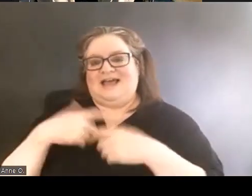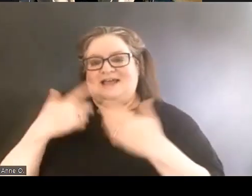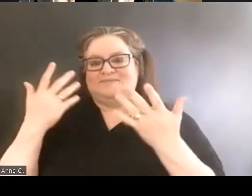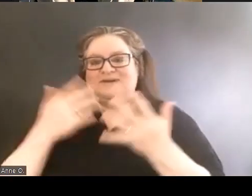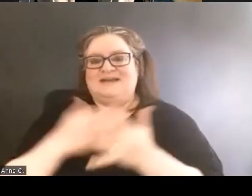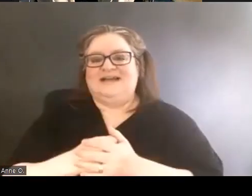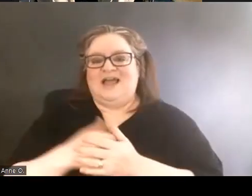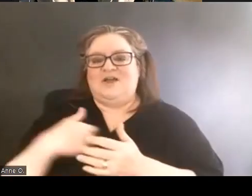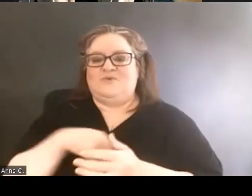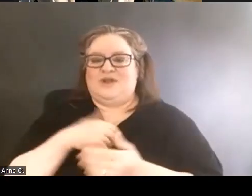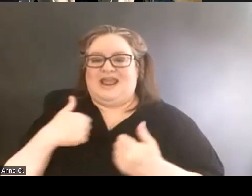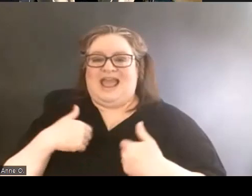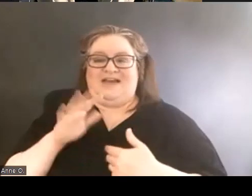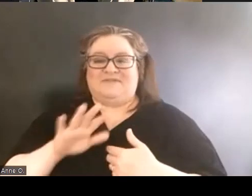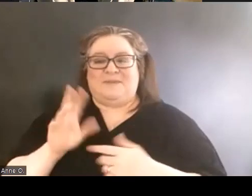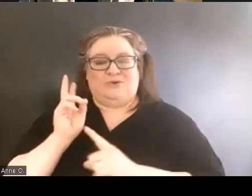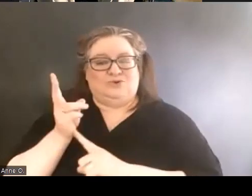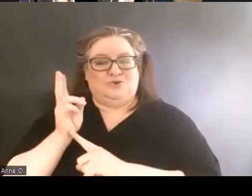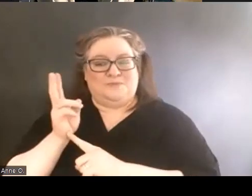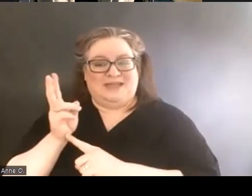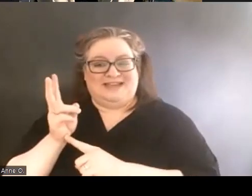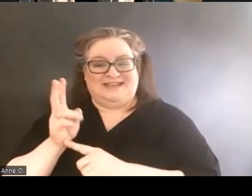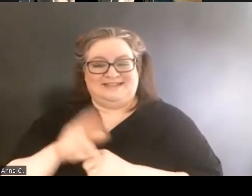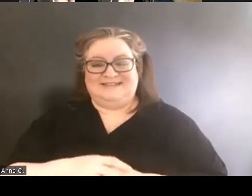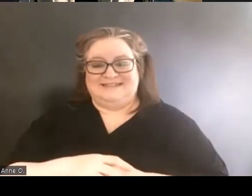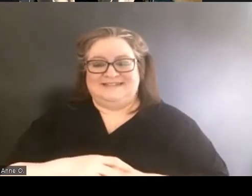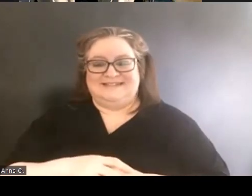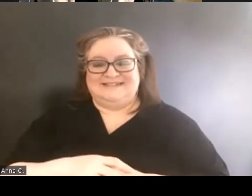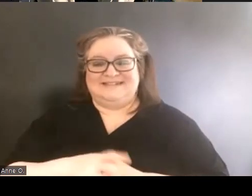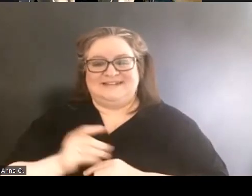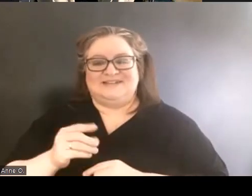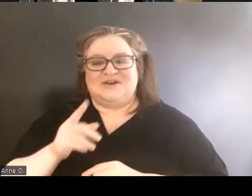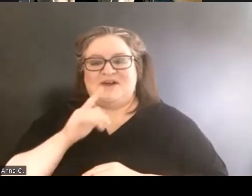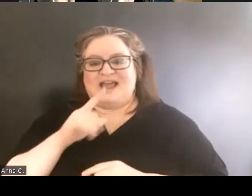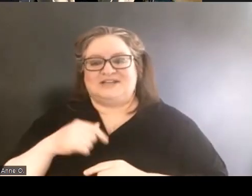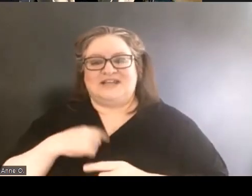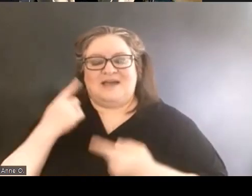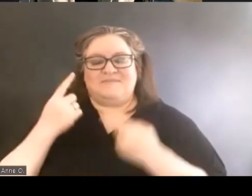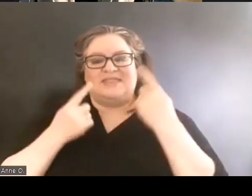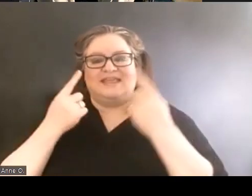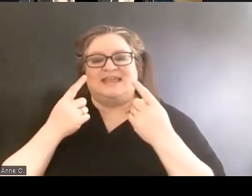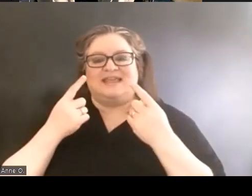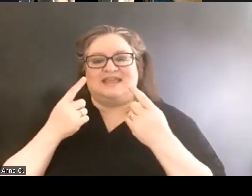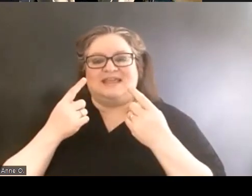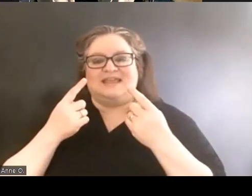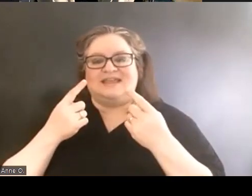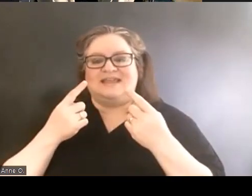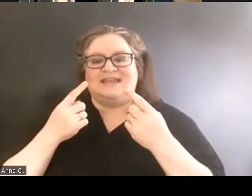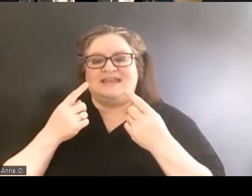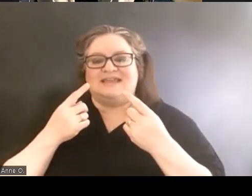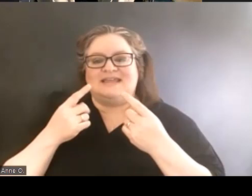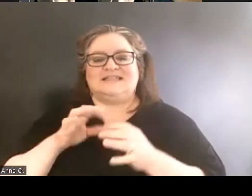we have about two minutes, so I'm actually thinking that in the spirit of some of the other history,